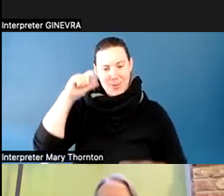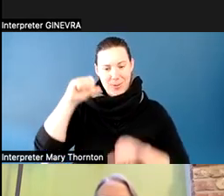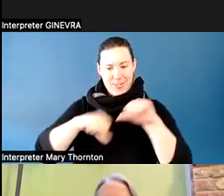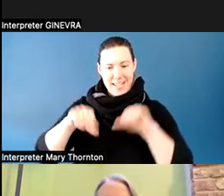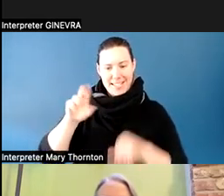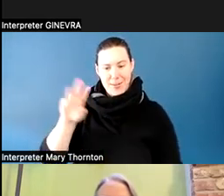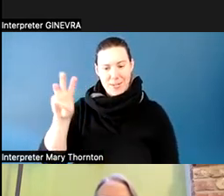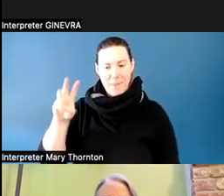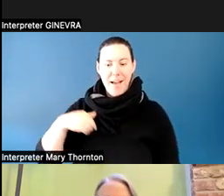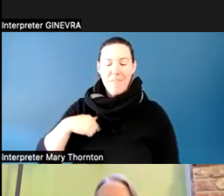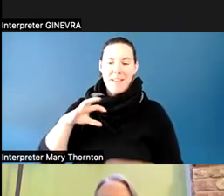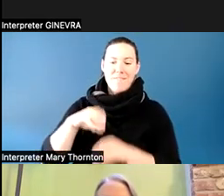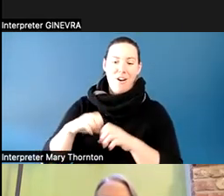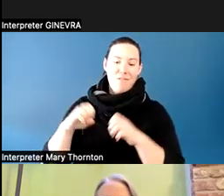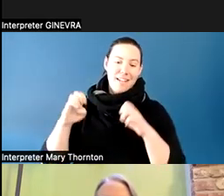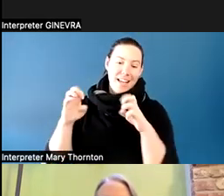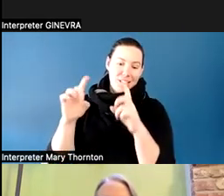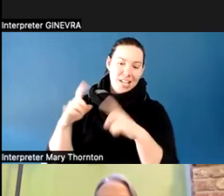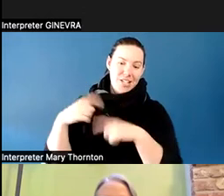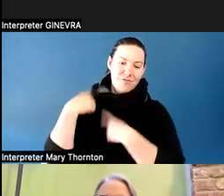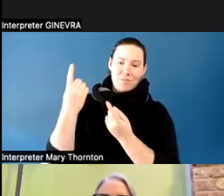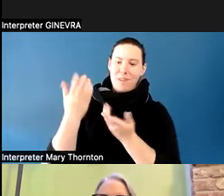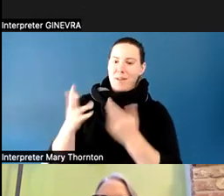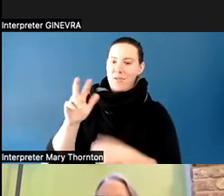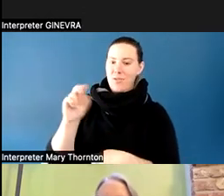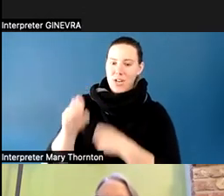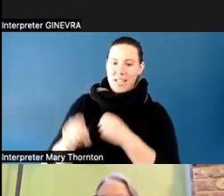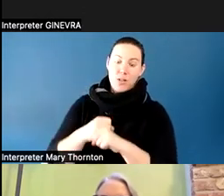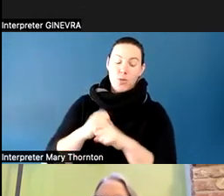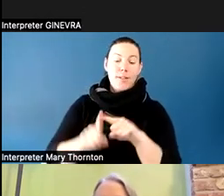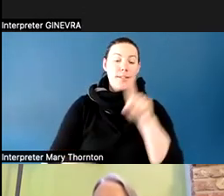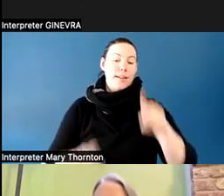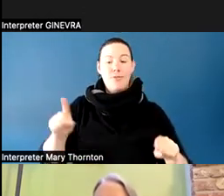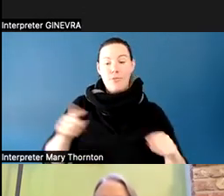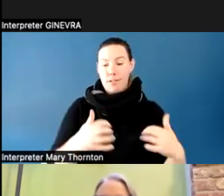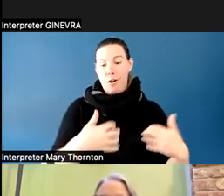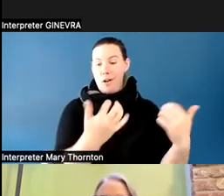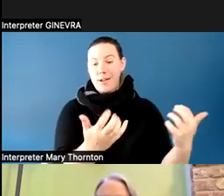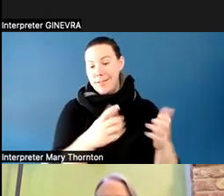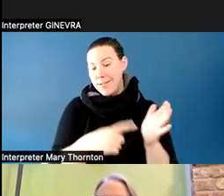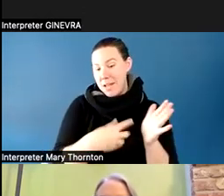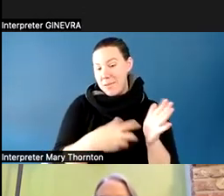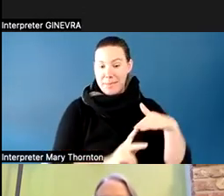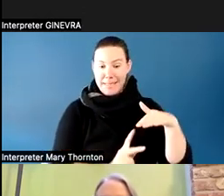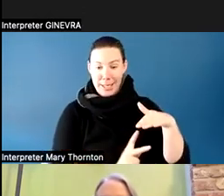for probably close to 30 years with many different audiences from kindergarteners up to graduate students